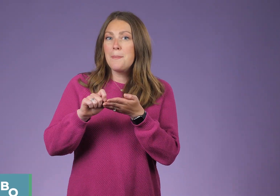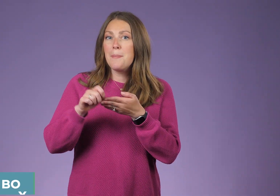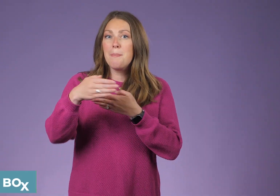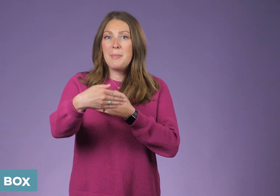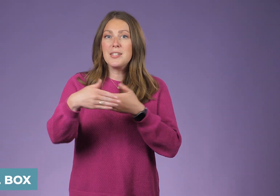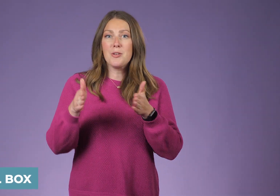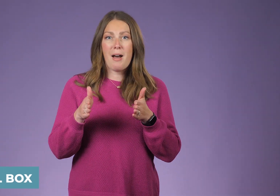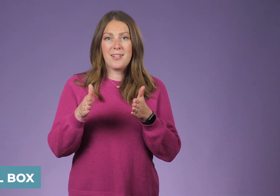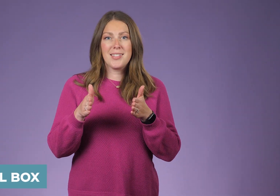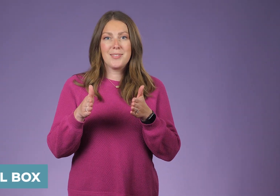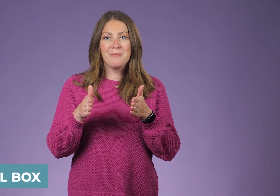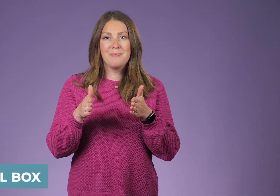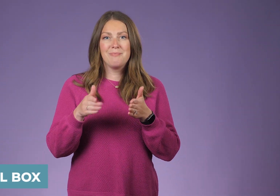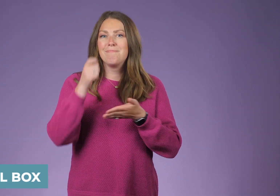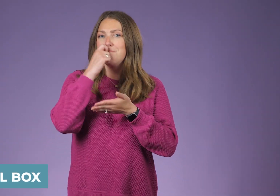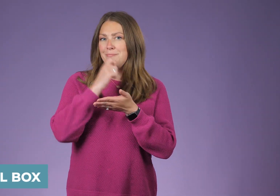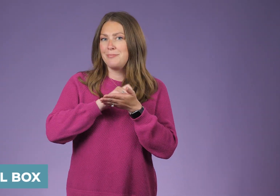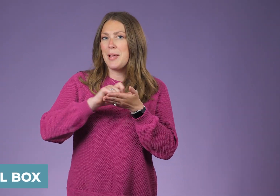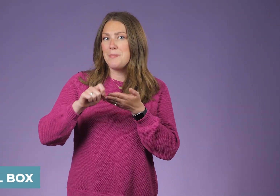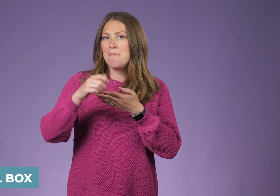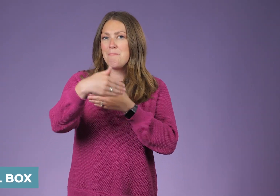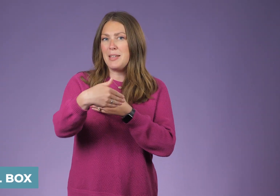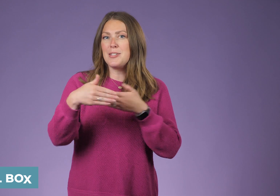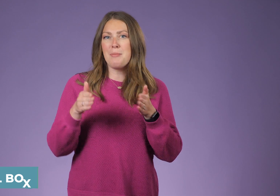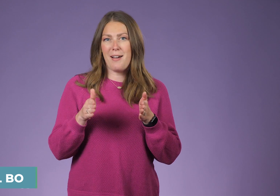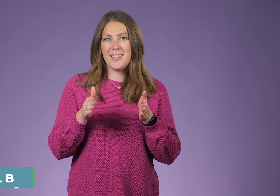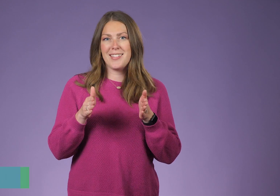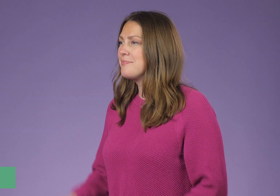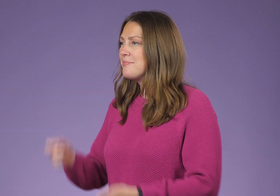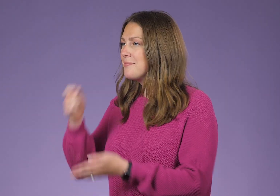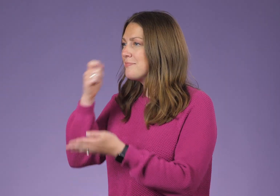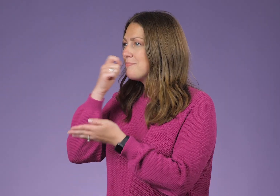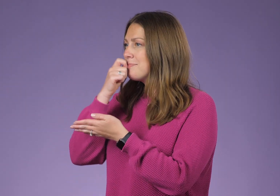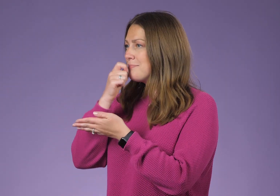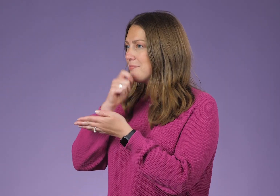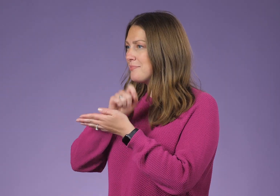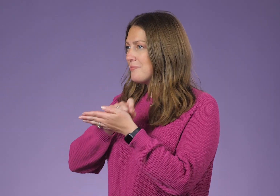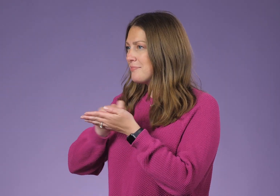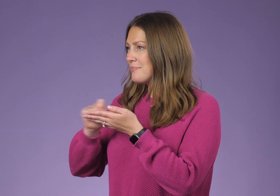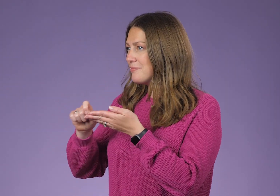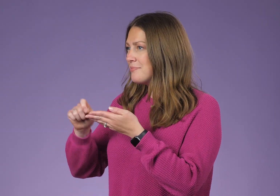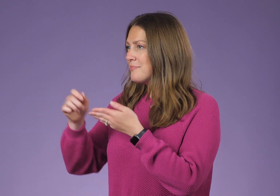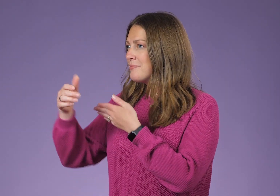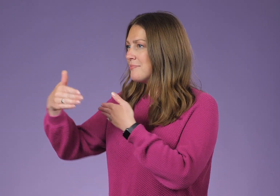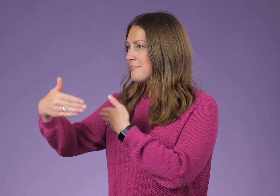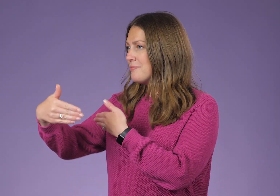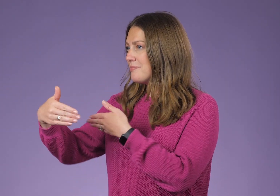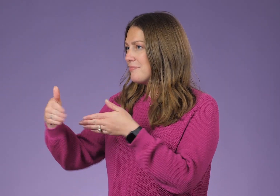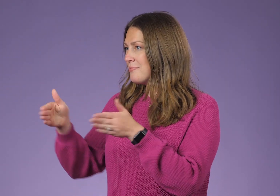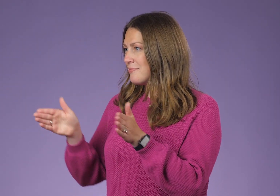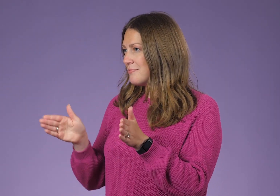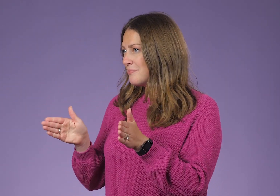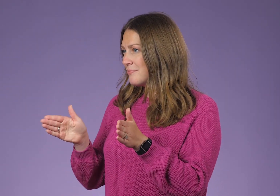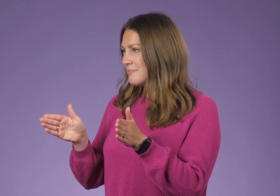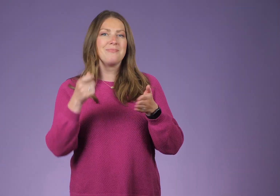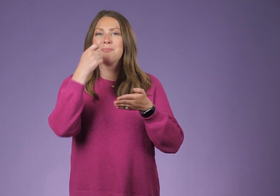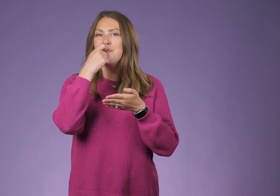Pencil box. The sign. Pencil and box.